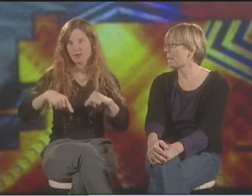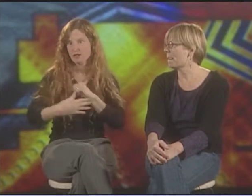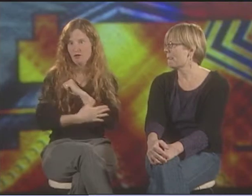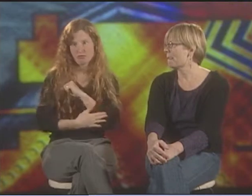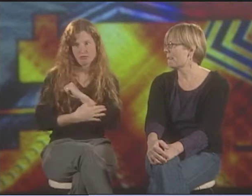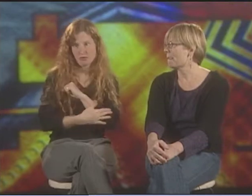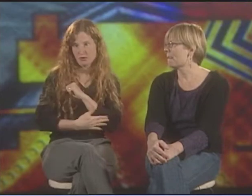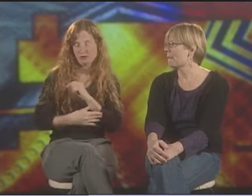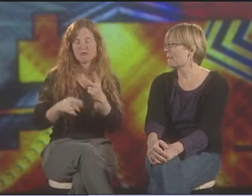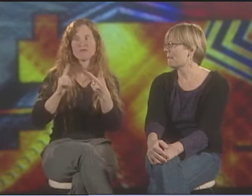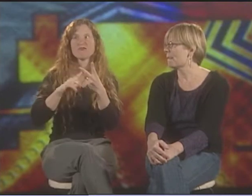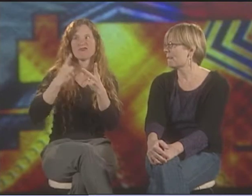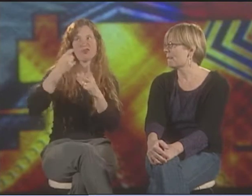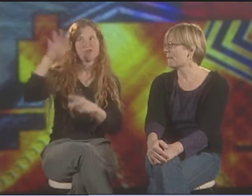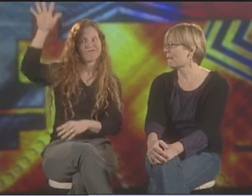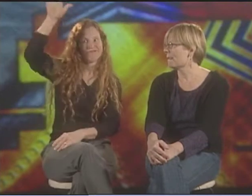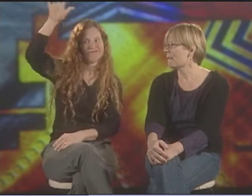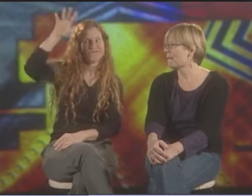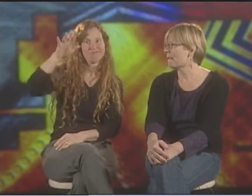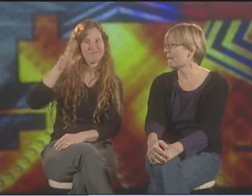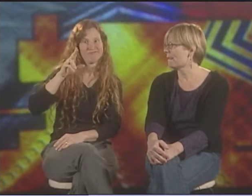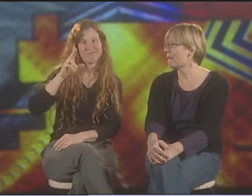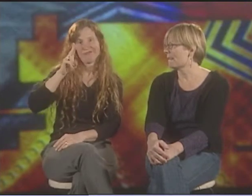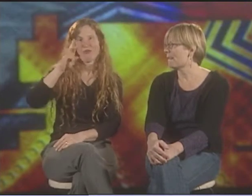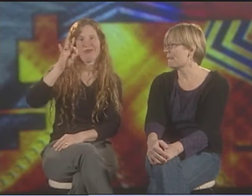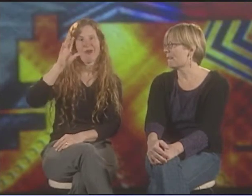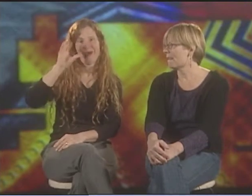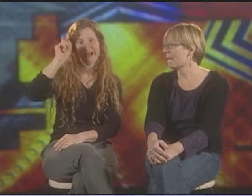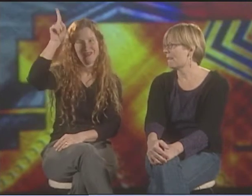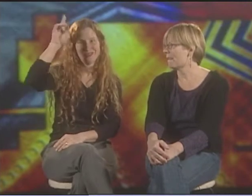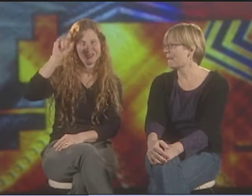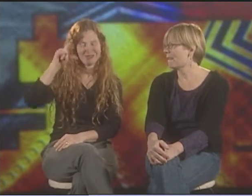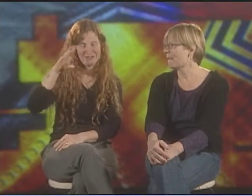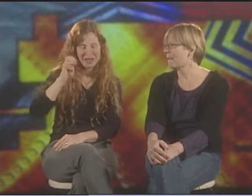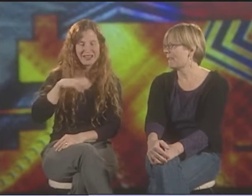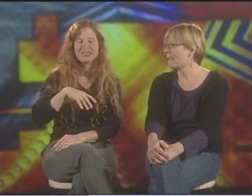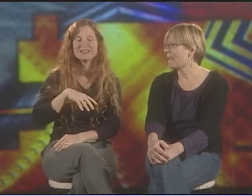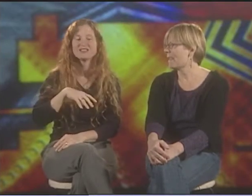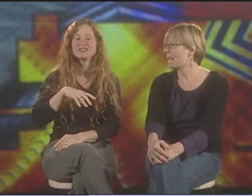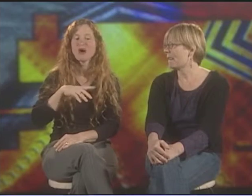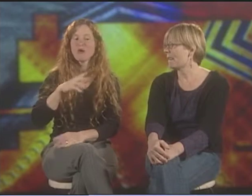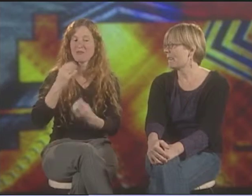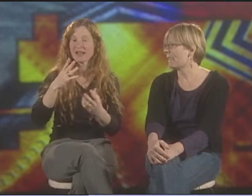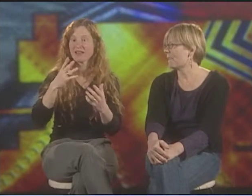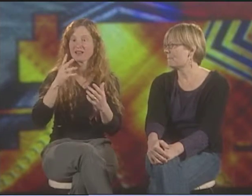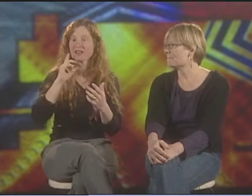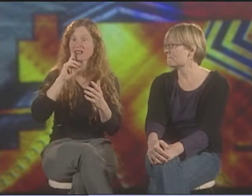SOMETIMES IT MEANS PEOPLE WHO ARE FROM ANOTHER COUNTRY AND SOMETIMES IT MEANS PEOPLE FROM ANOTHER PLANET.